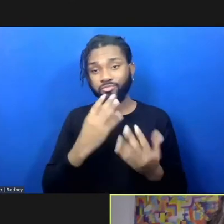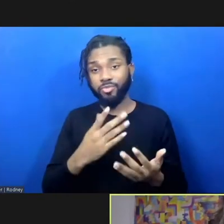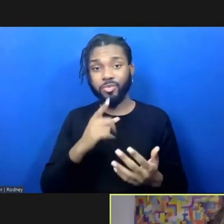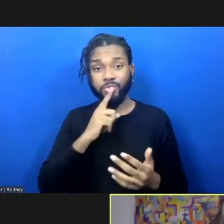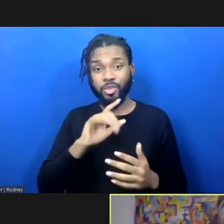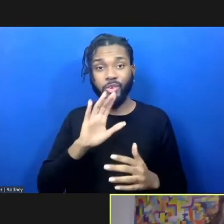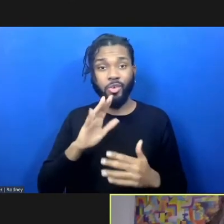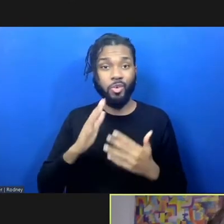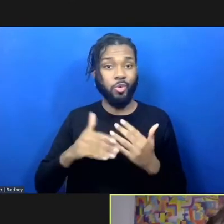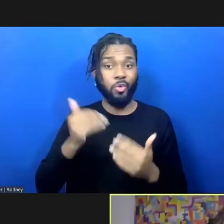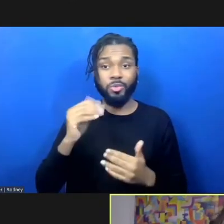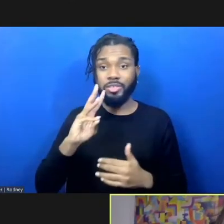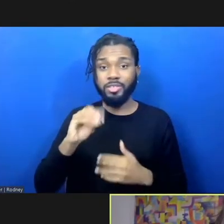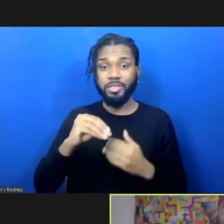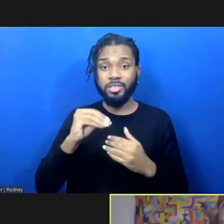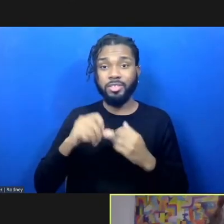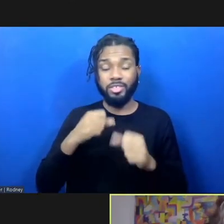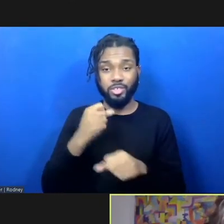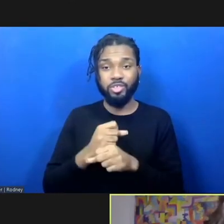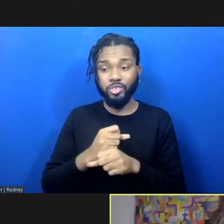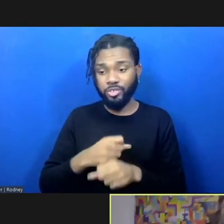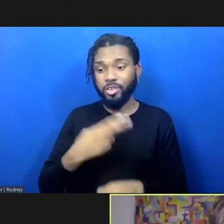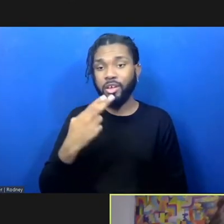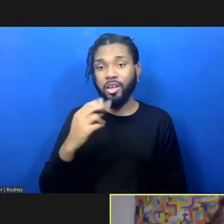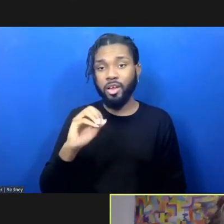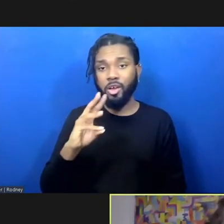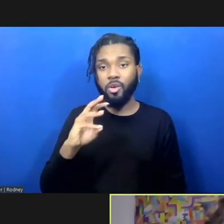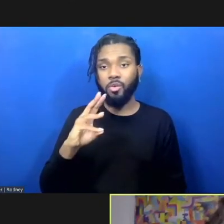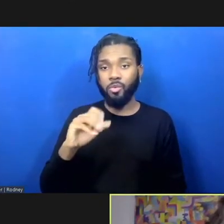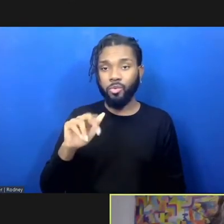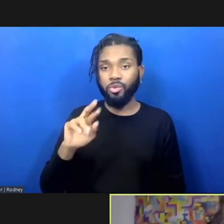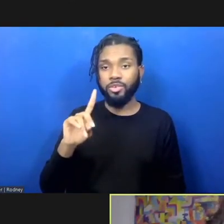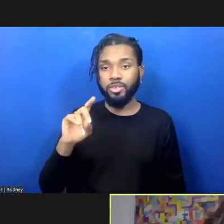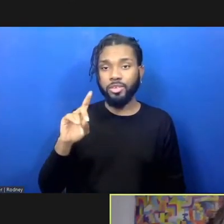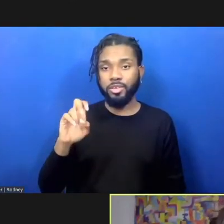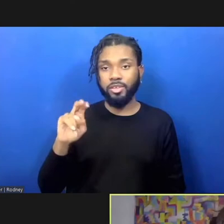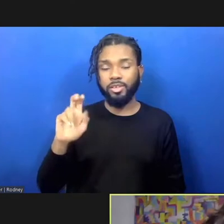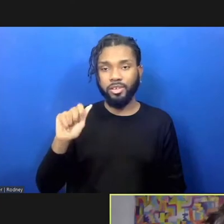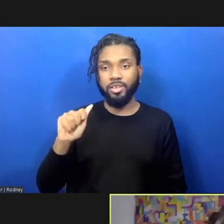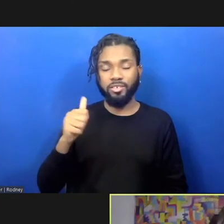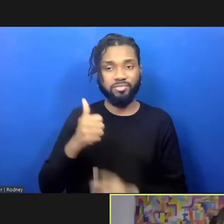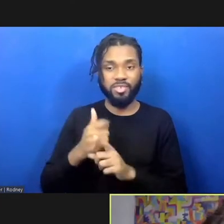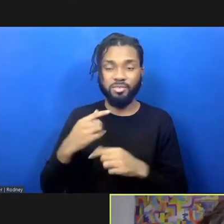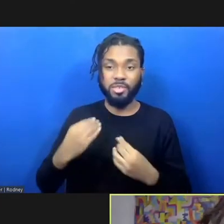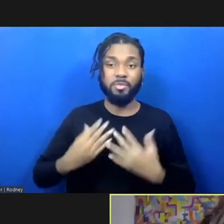Howardena Pindell has been such a trailblazing and inspiring artist, curator, activist, educator.